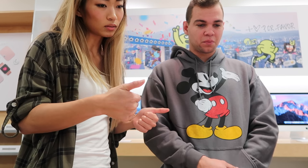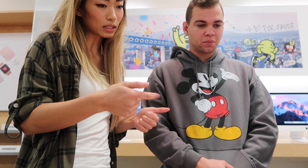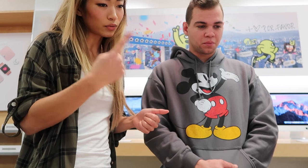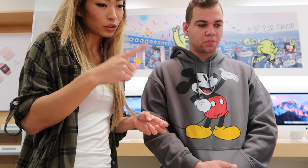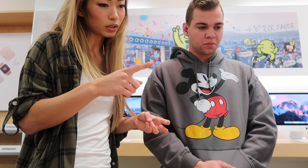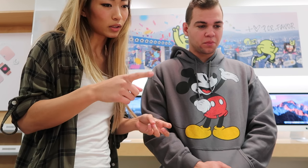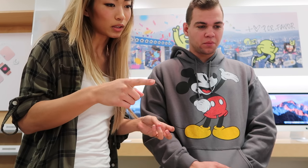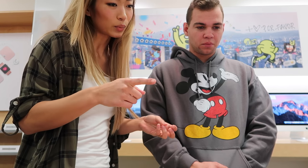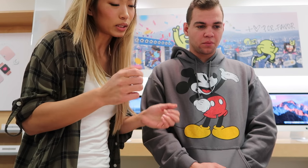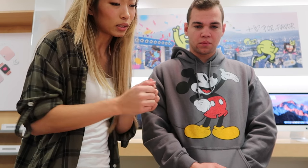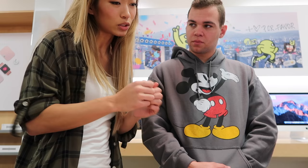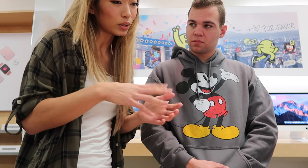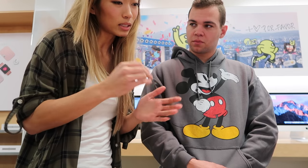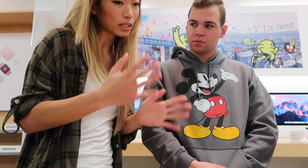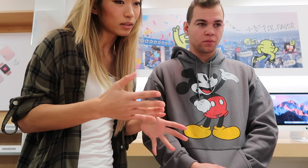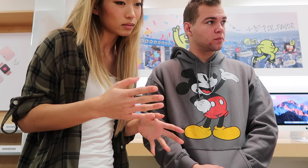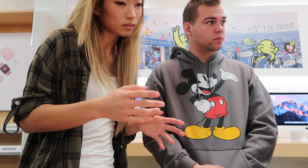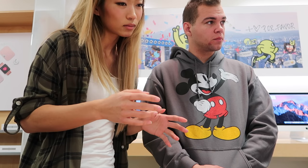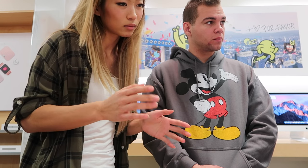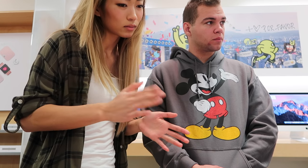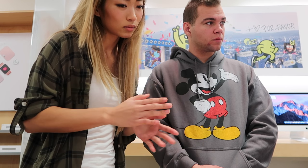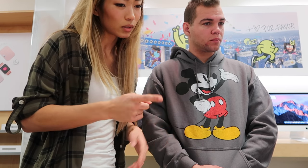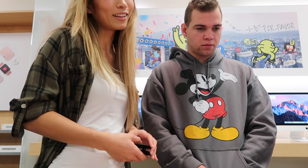good, that's with the student discount? Genius: It is. Yes.